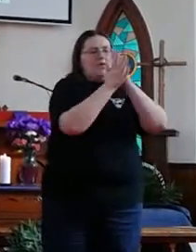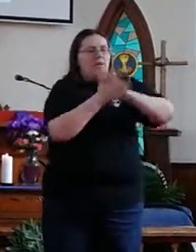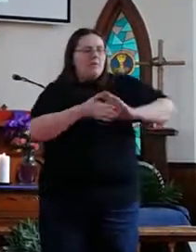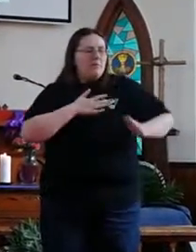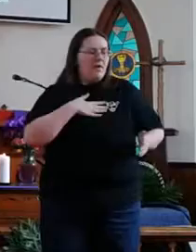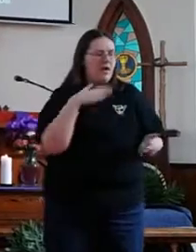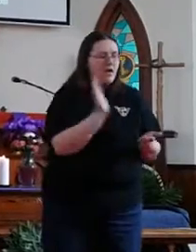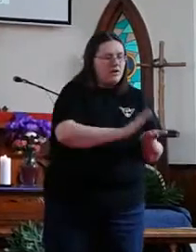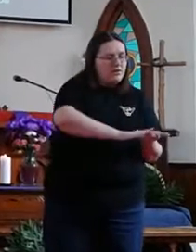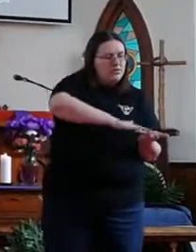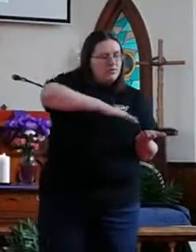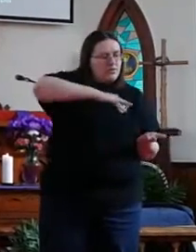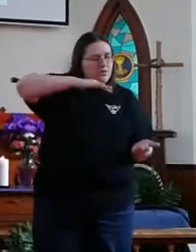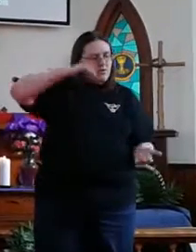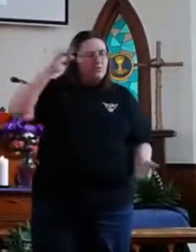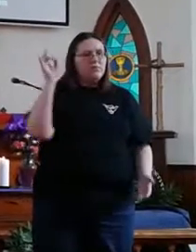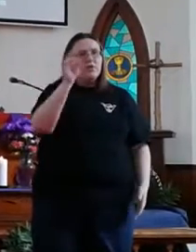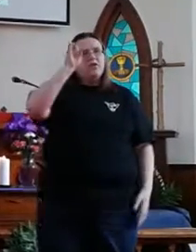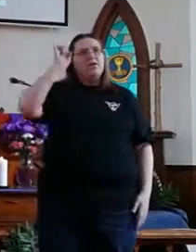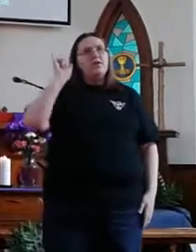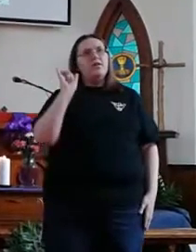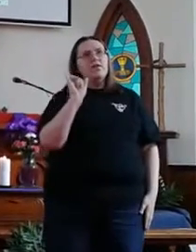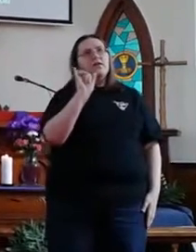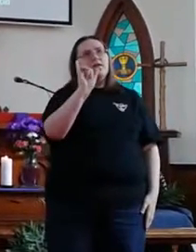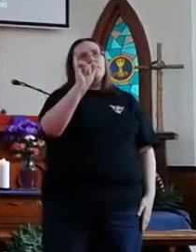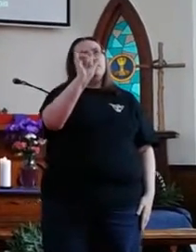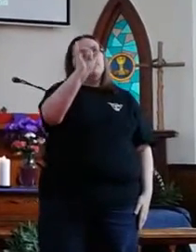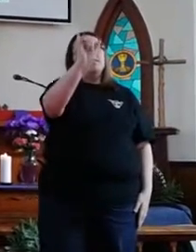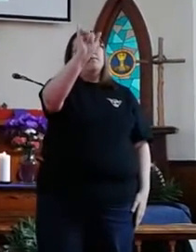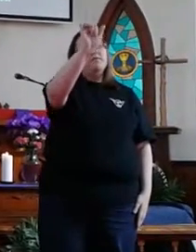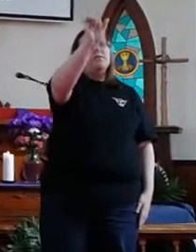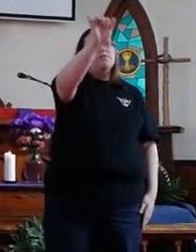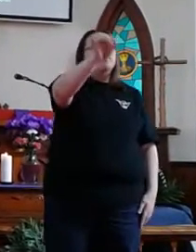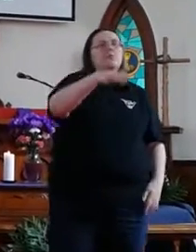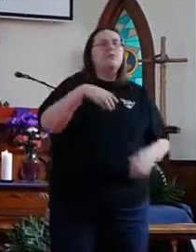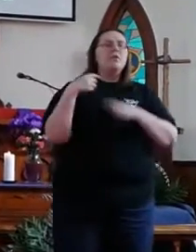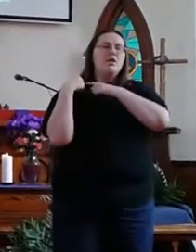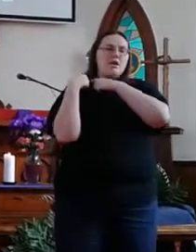Be my glory ever